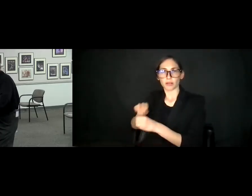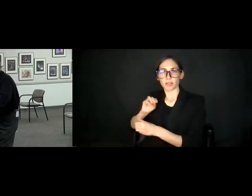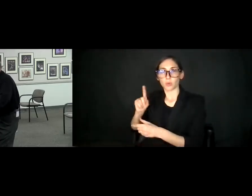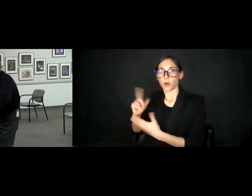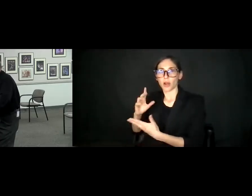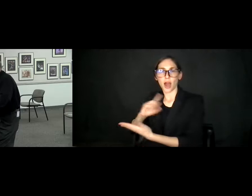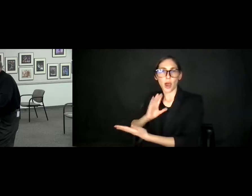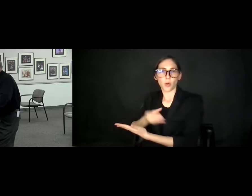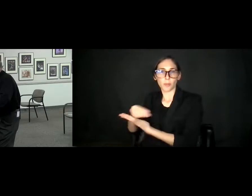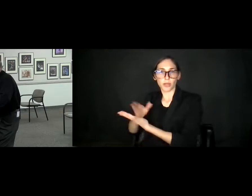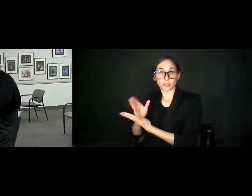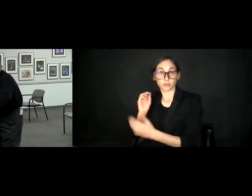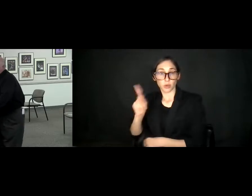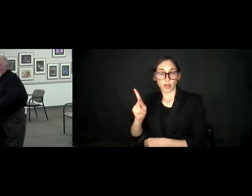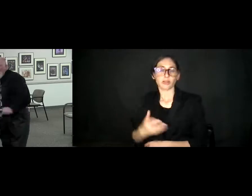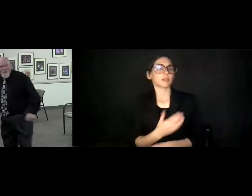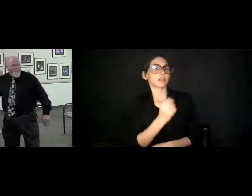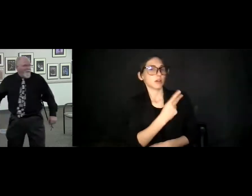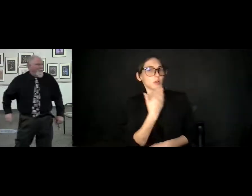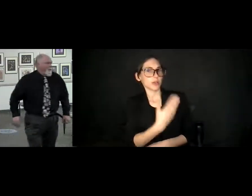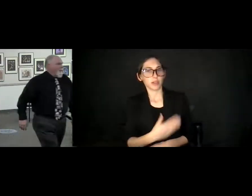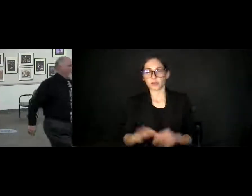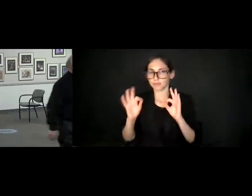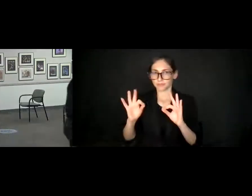Okay. Okay. Thank you. You're welcome.